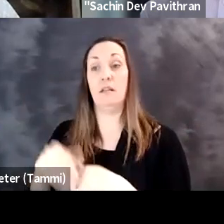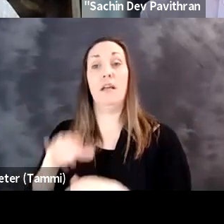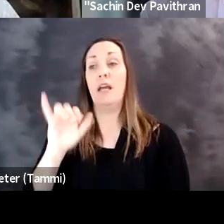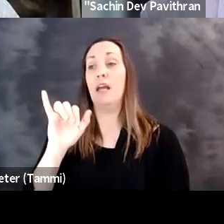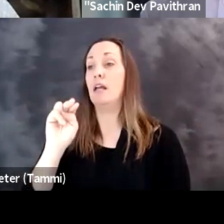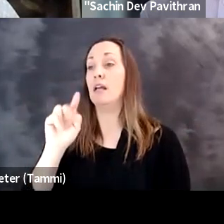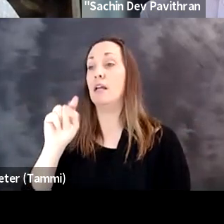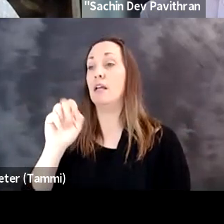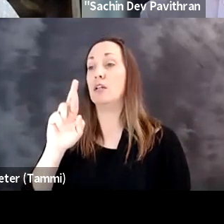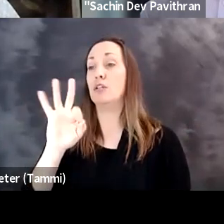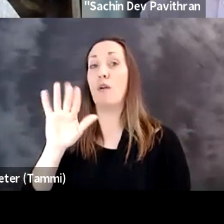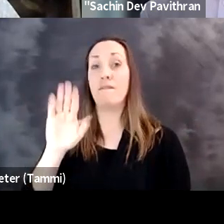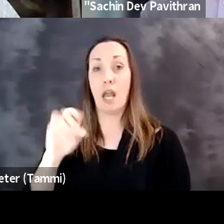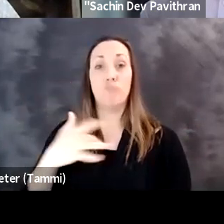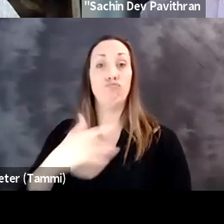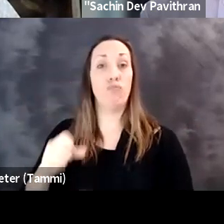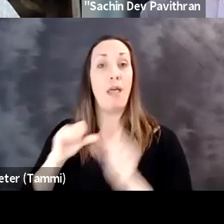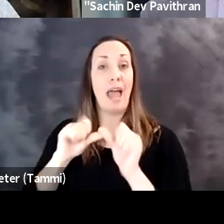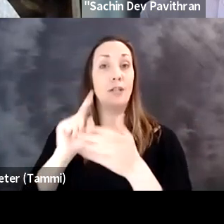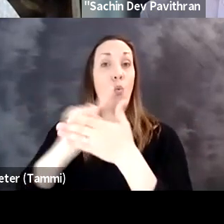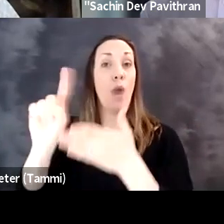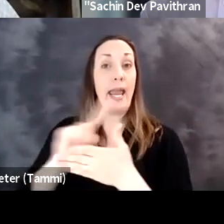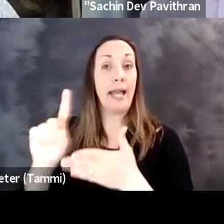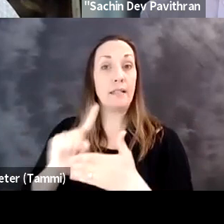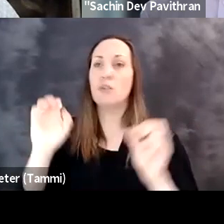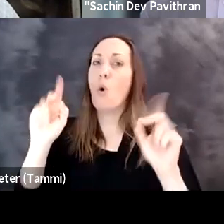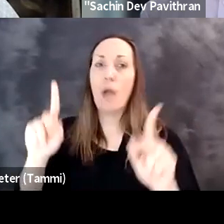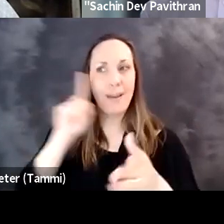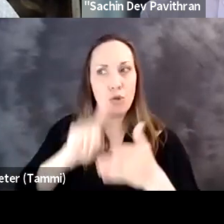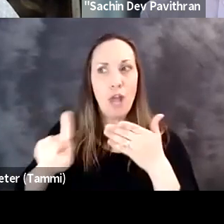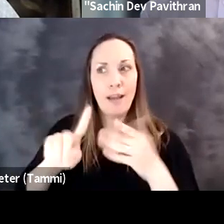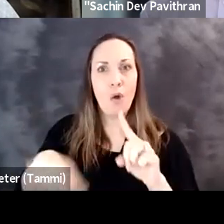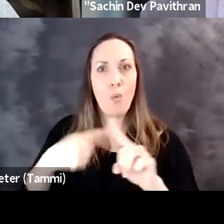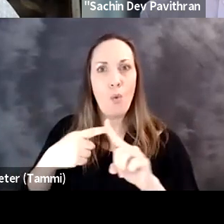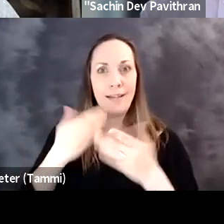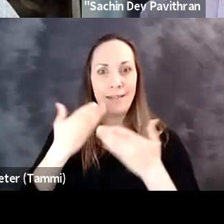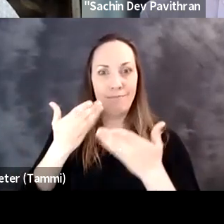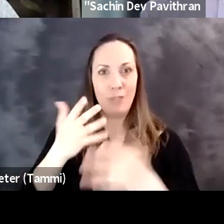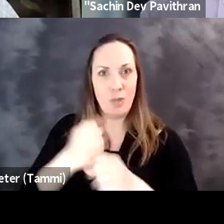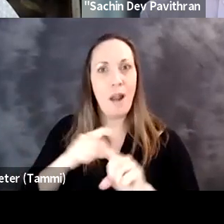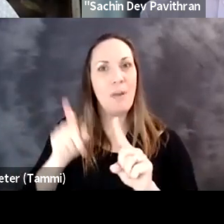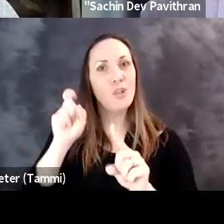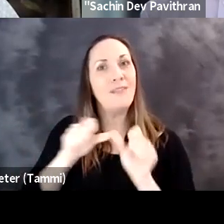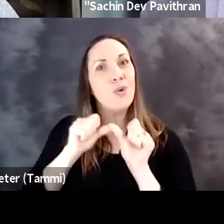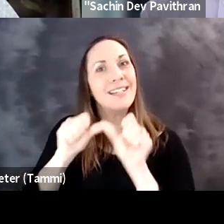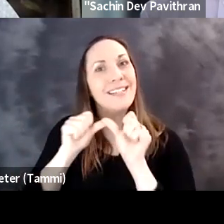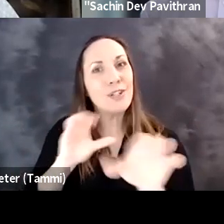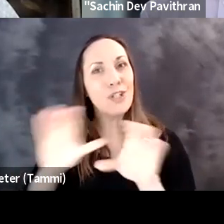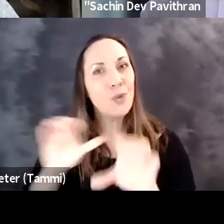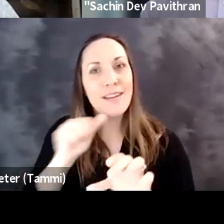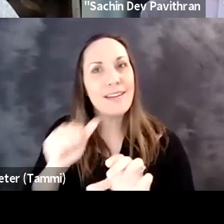procurement deals that last years and the interfaces last weeks. So, it's okay to check it when it comes